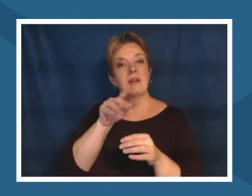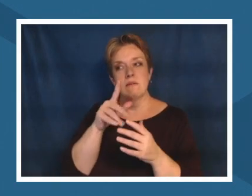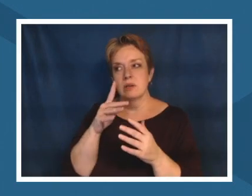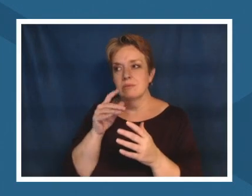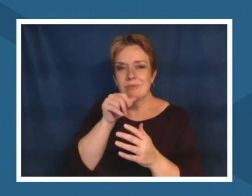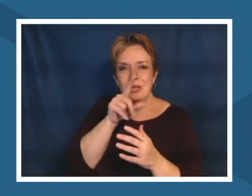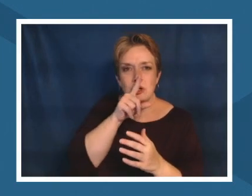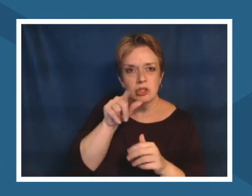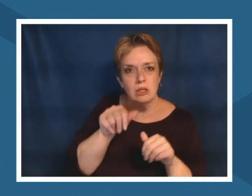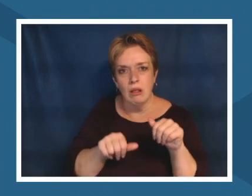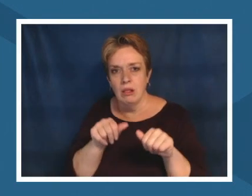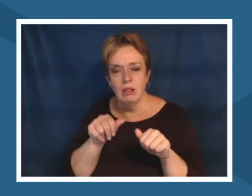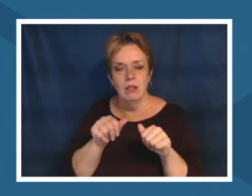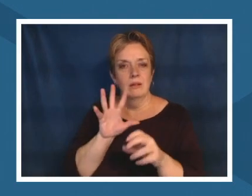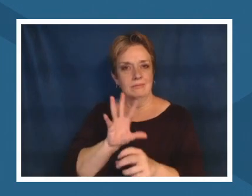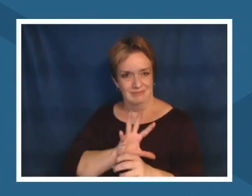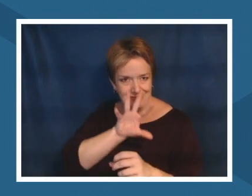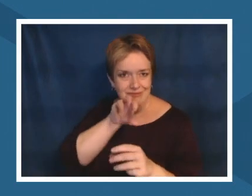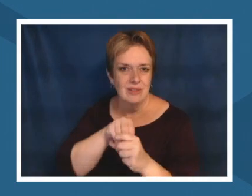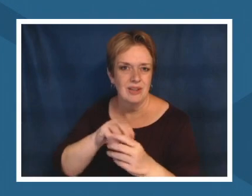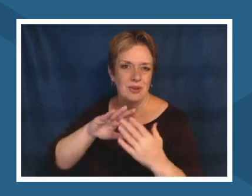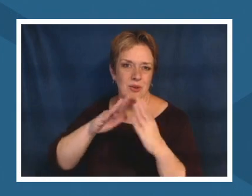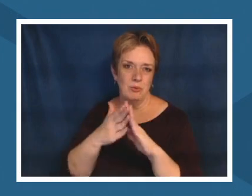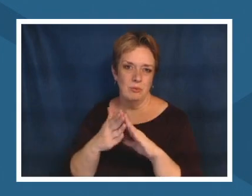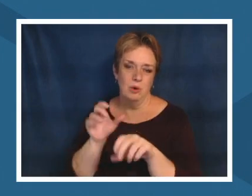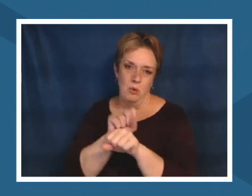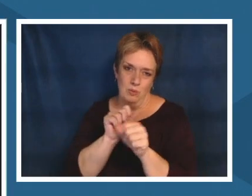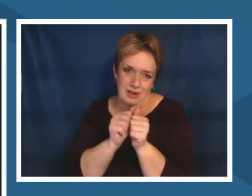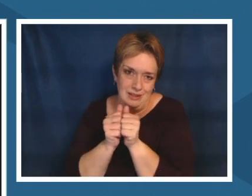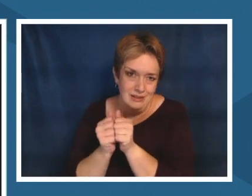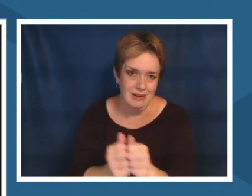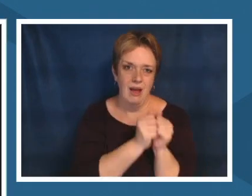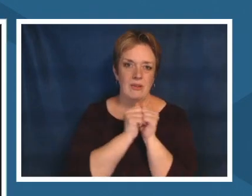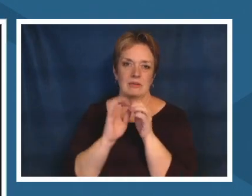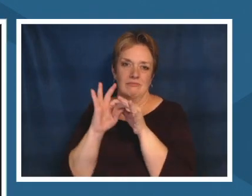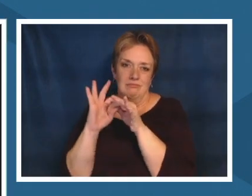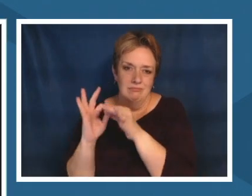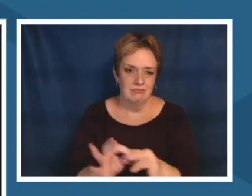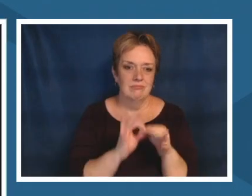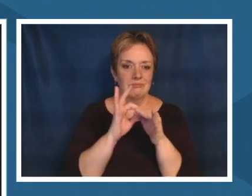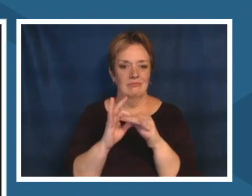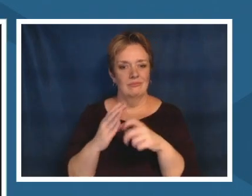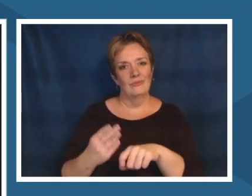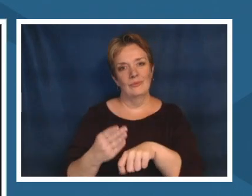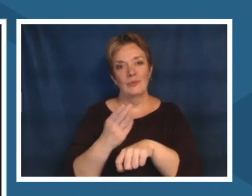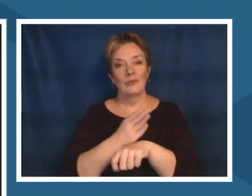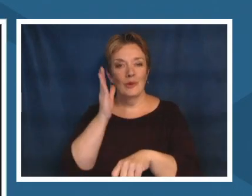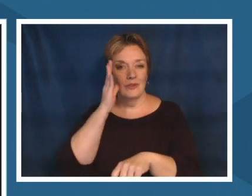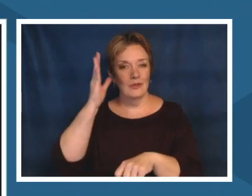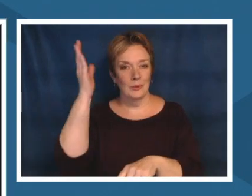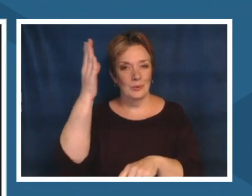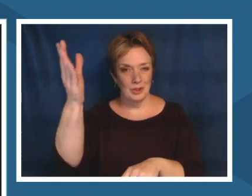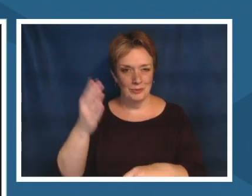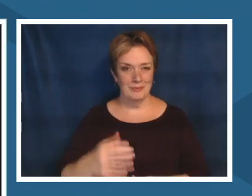for a better future thank you so much and